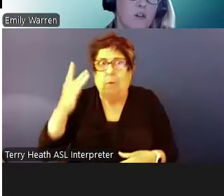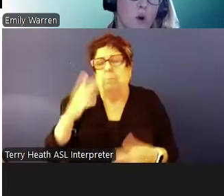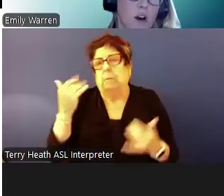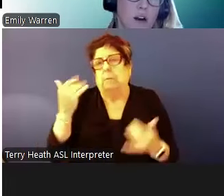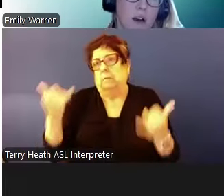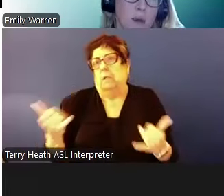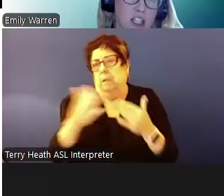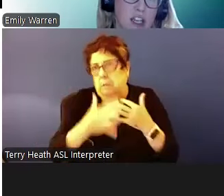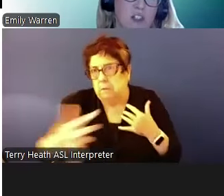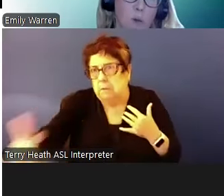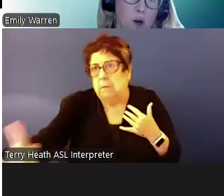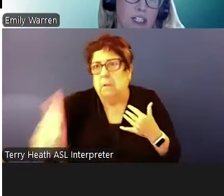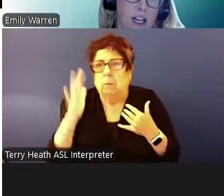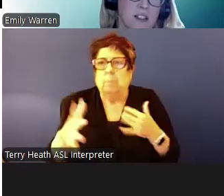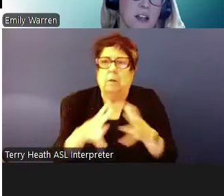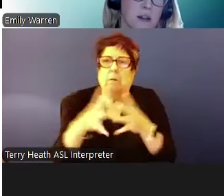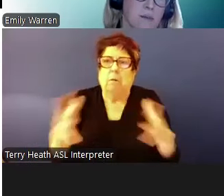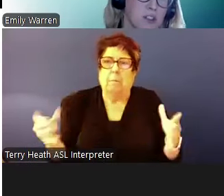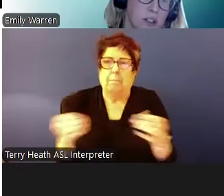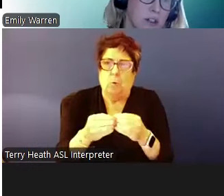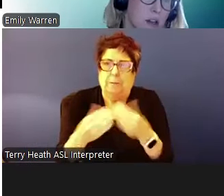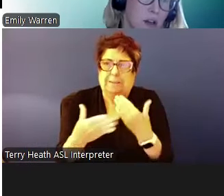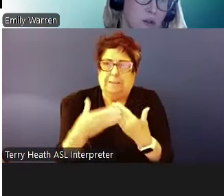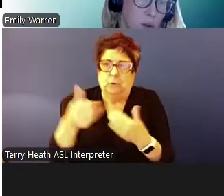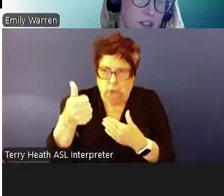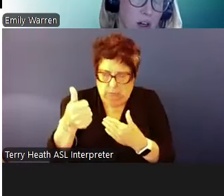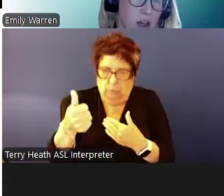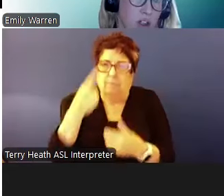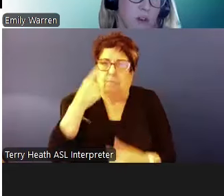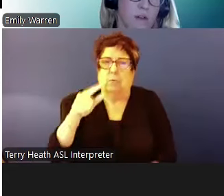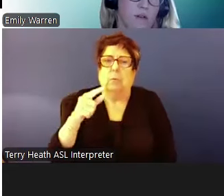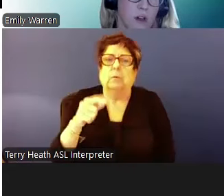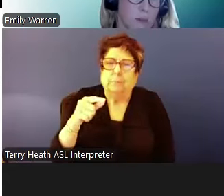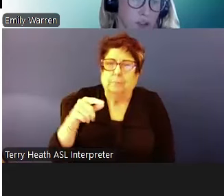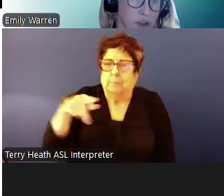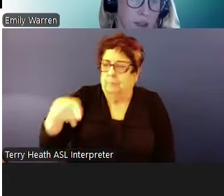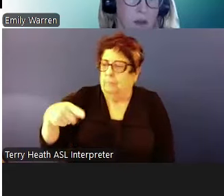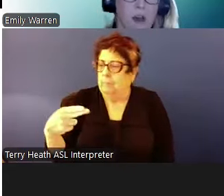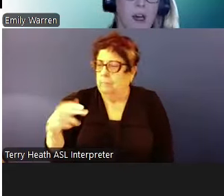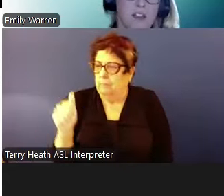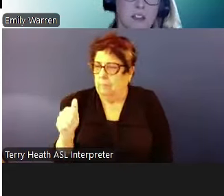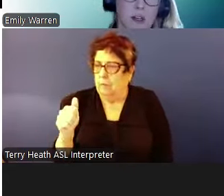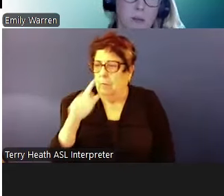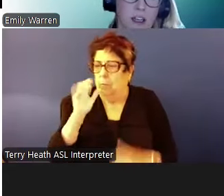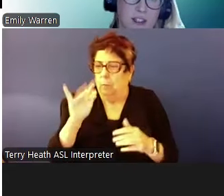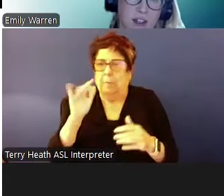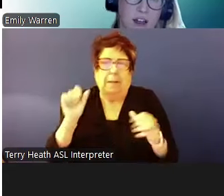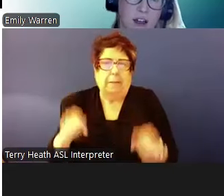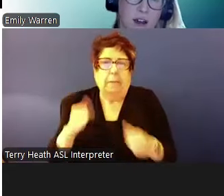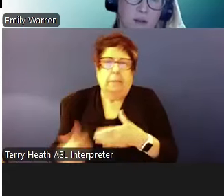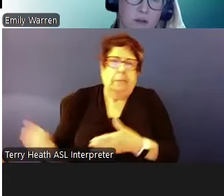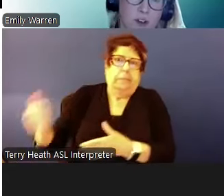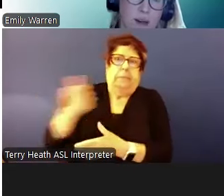for PHAs to prioritize certain groups that are eligible. It will be easier for them